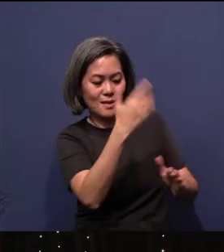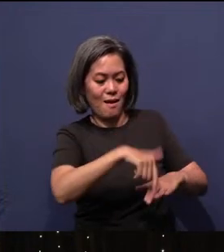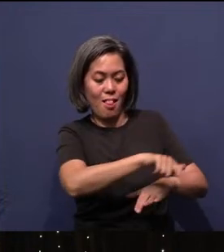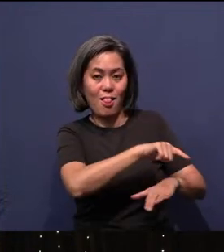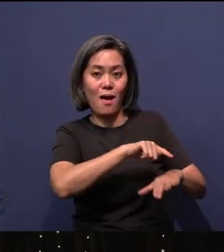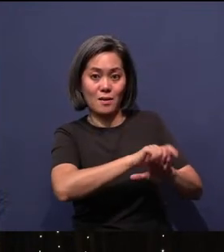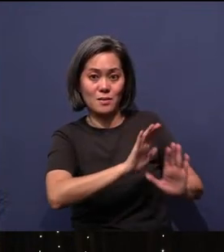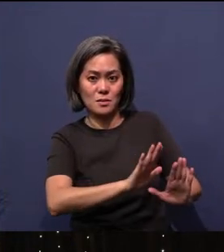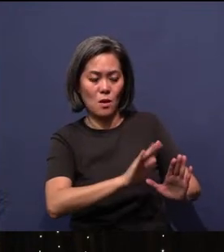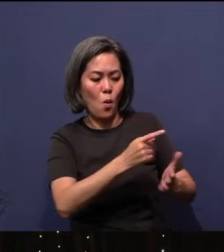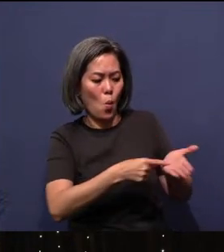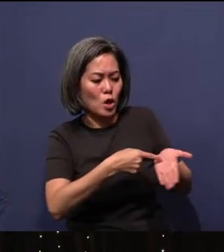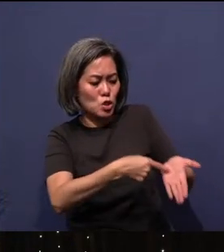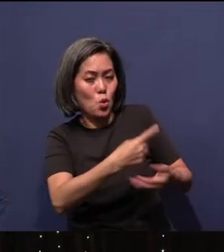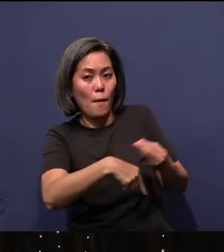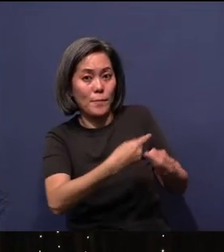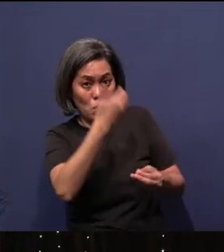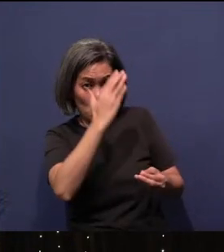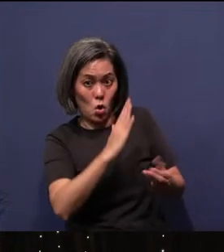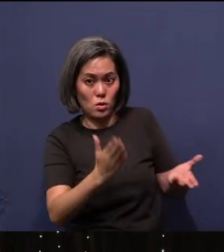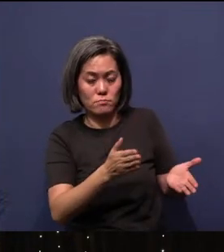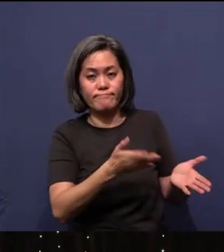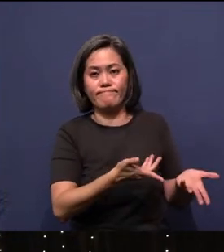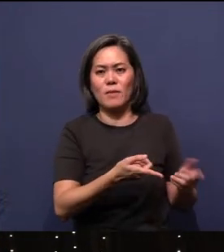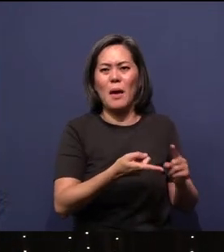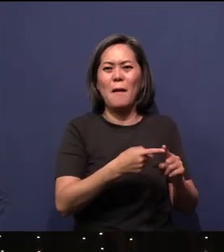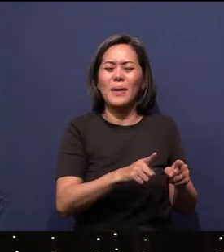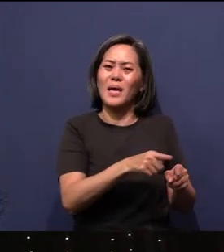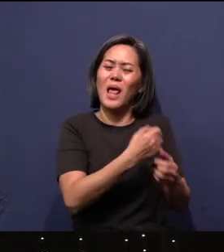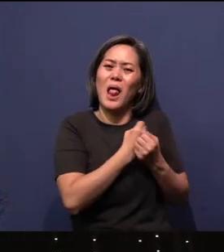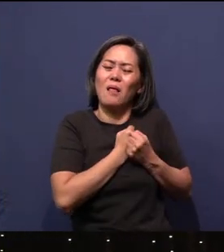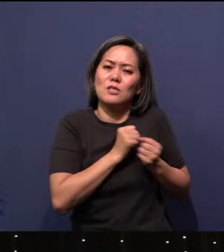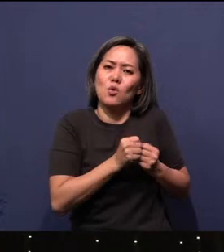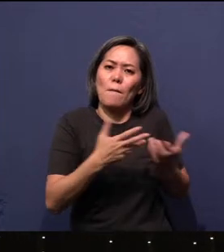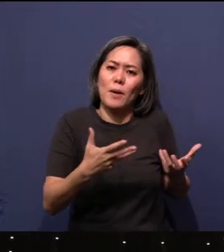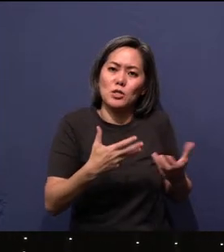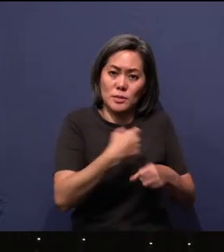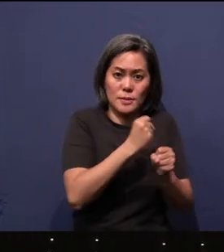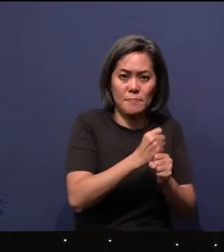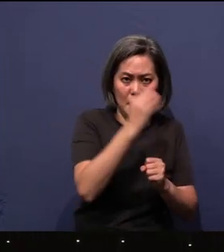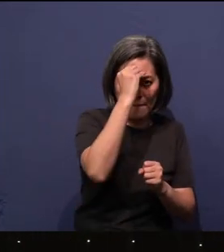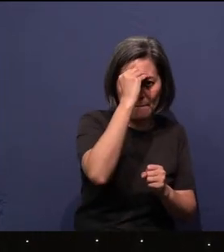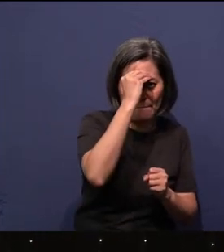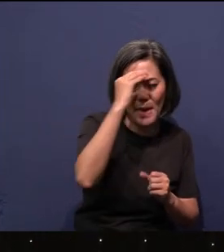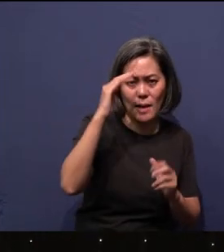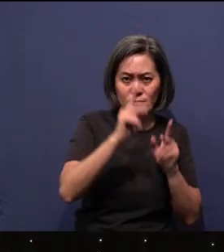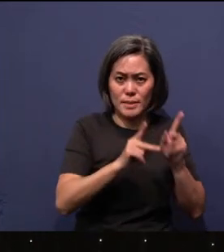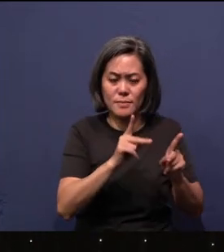And what does that show about God? But then God loves us so much, He also made man. But why did He bother to make man? Does